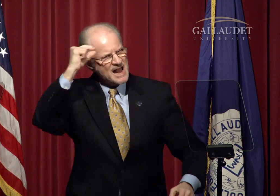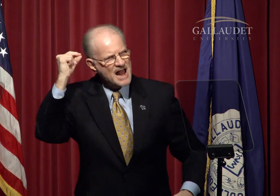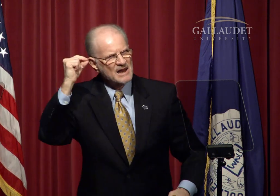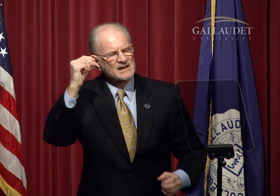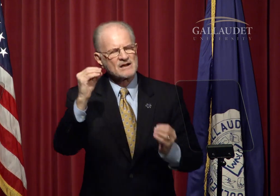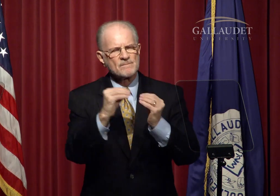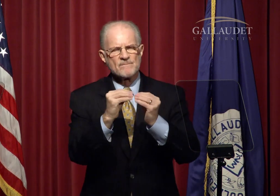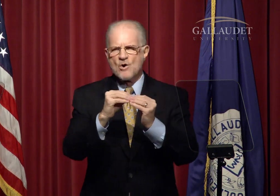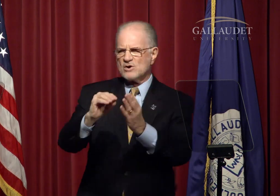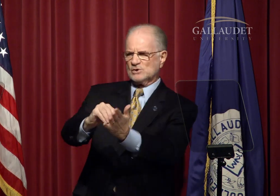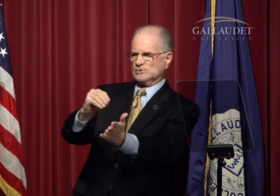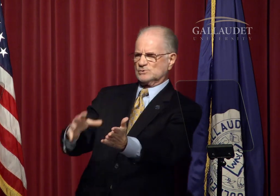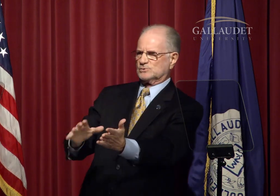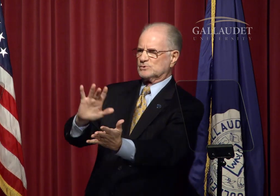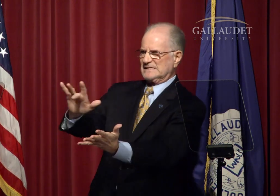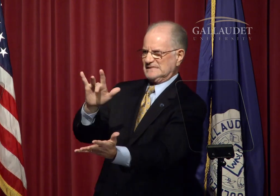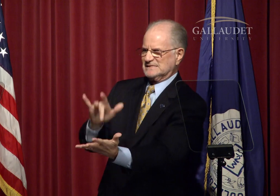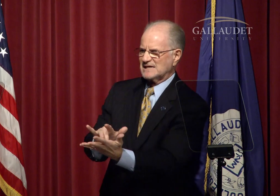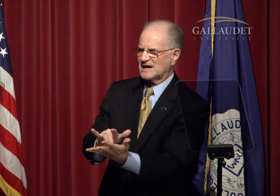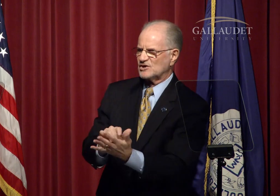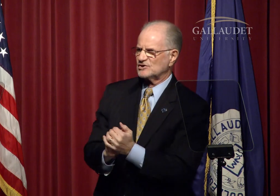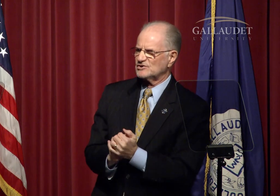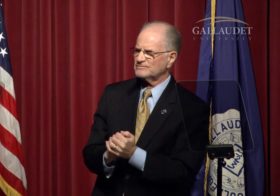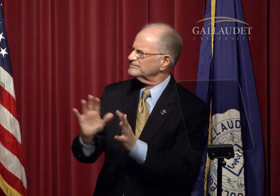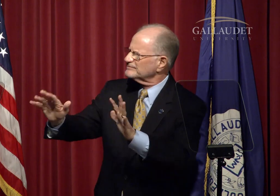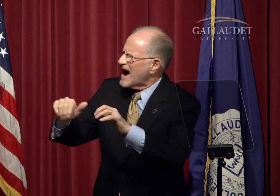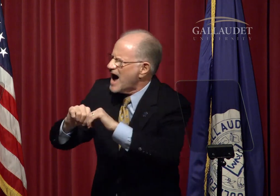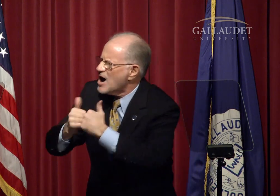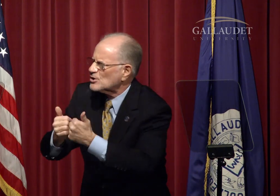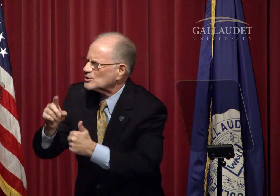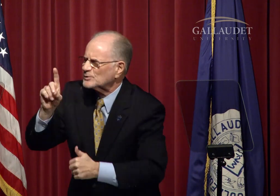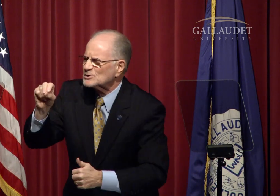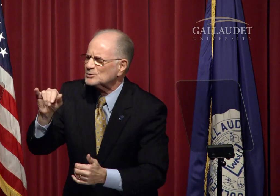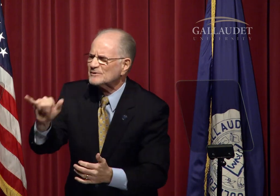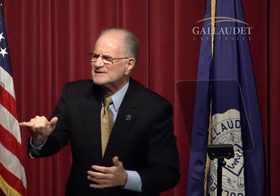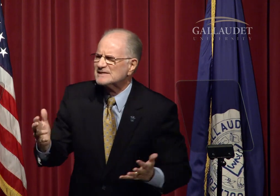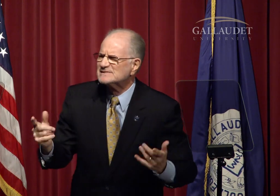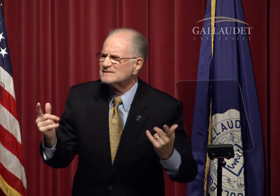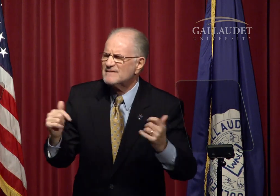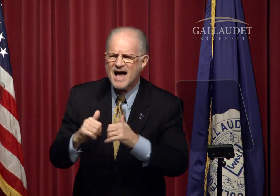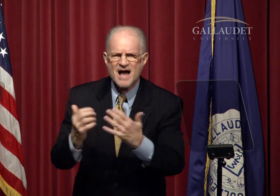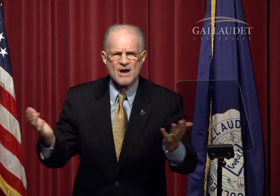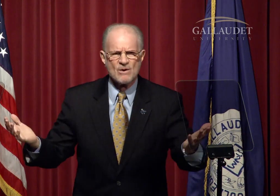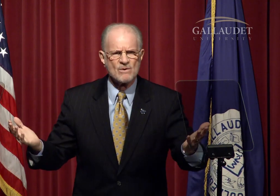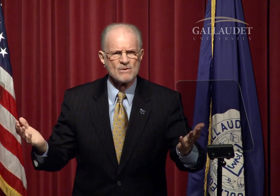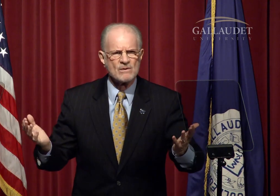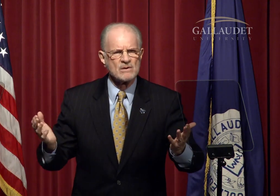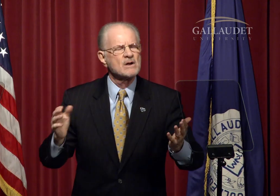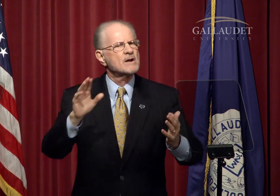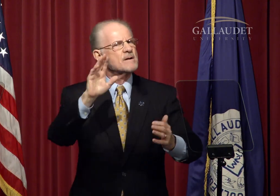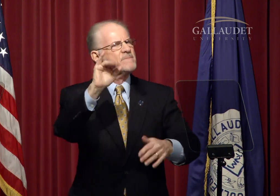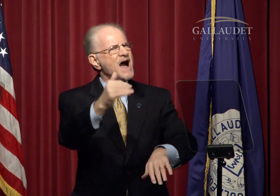to make Gallaudet more student-centered. How do we do this?